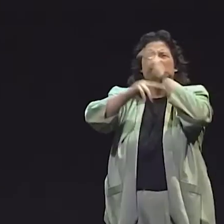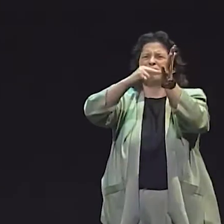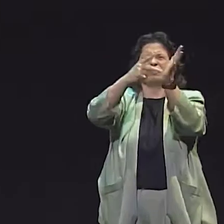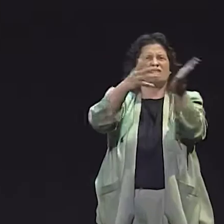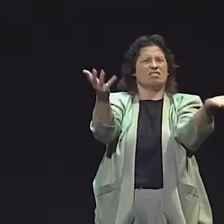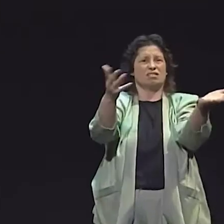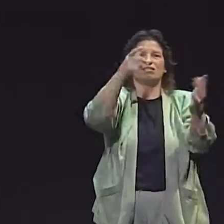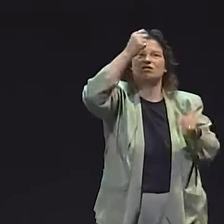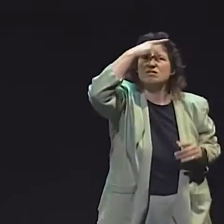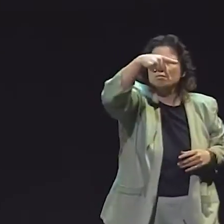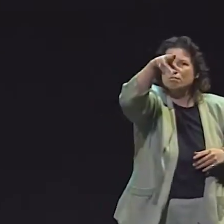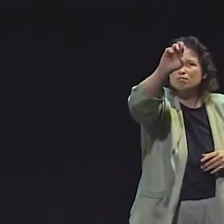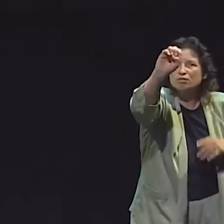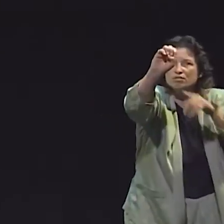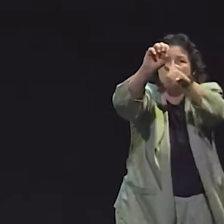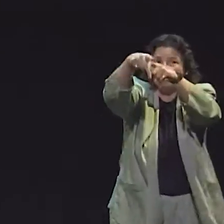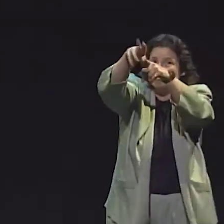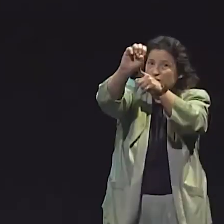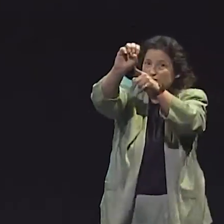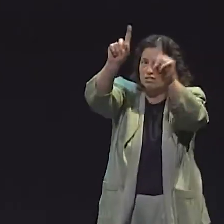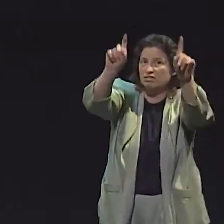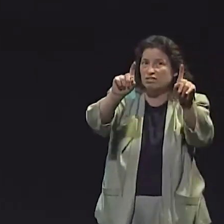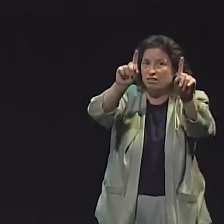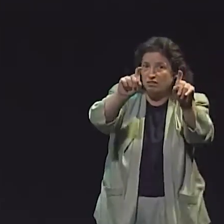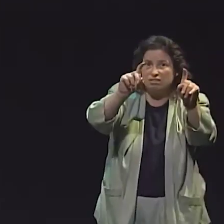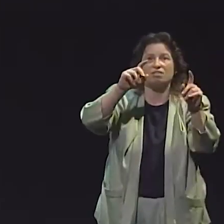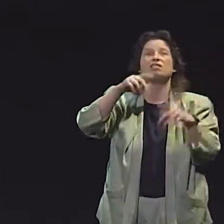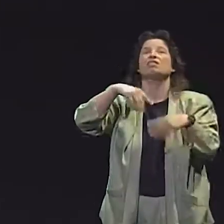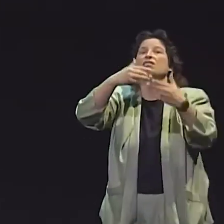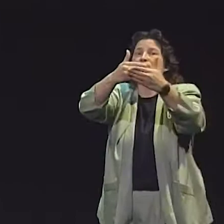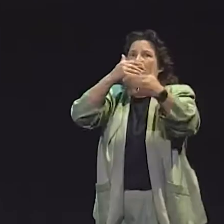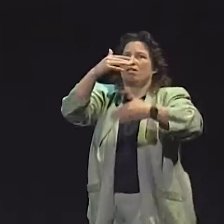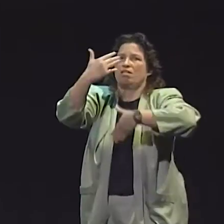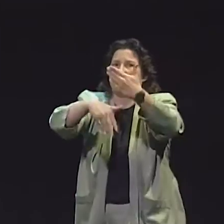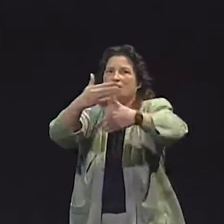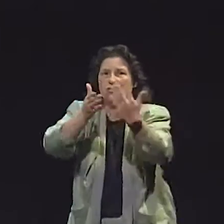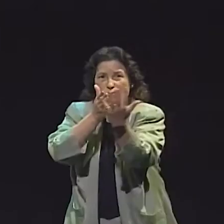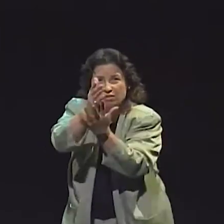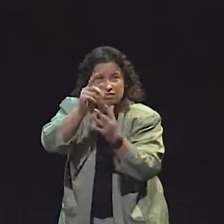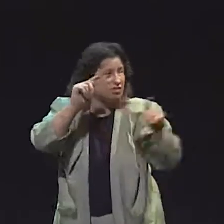THE SECOND CHILD HAD HEARING PARENTS WHO SIGNED; THE THIRD CHILD, WHO HAD HEARING PARENTS WHO DIDN'T SIGN.